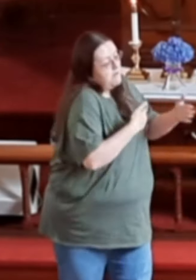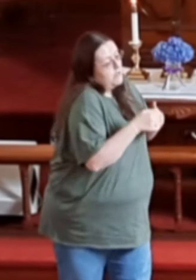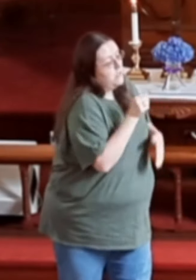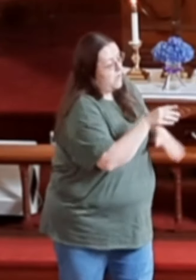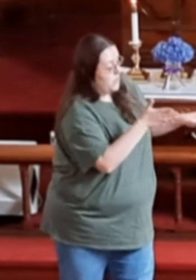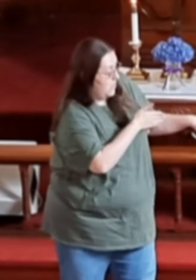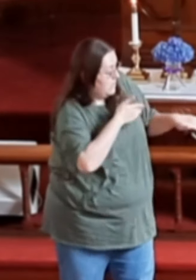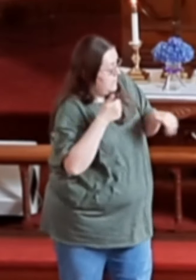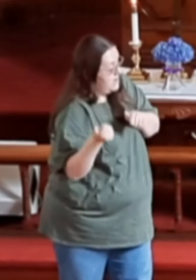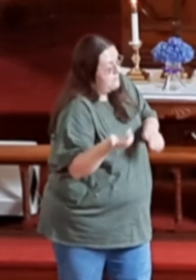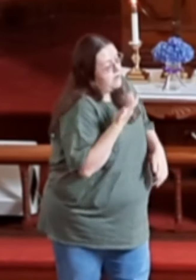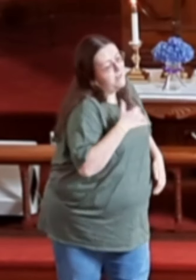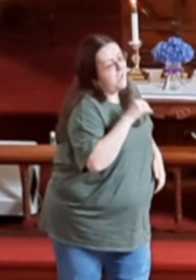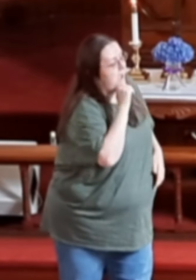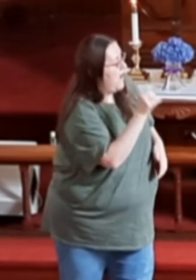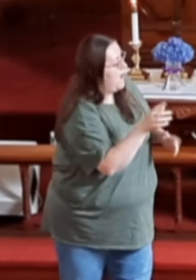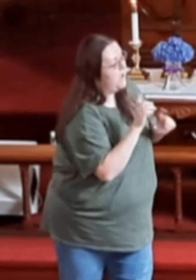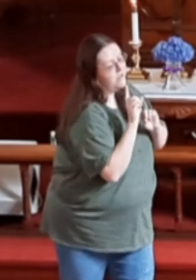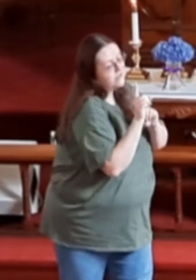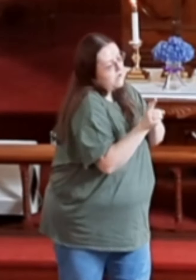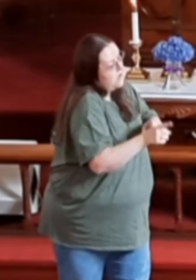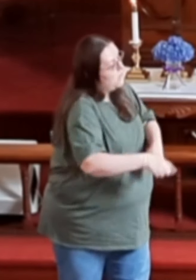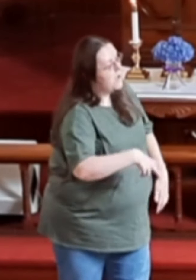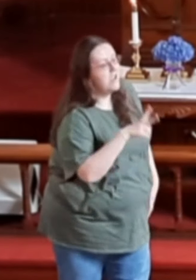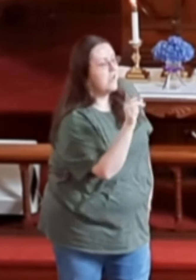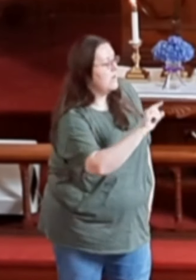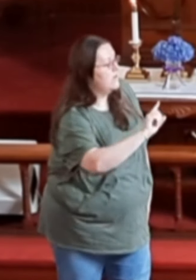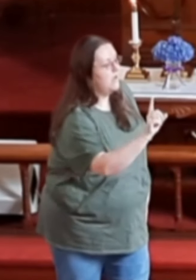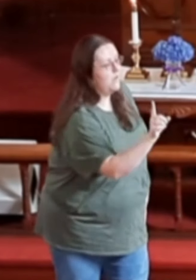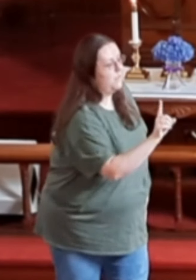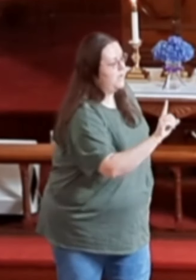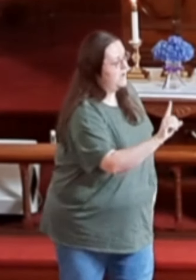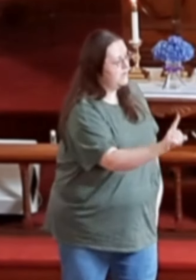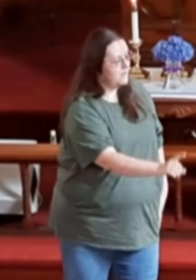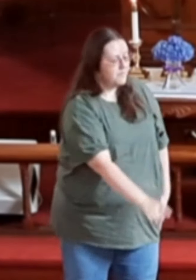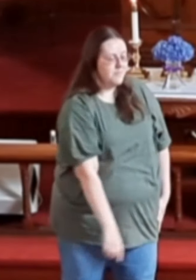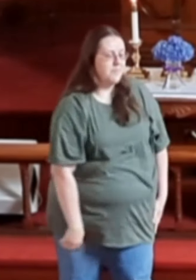Even though you're leaving I ain't going nowhere